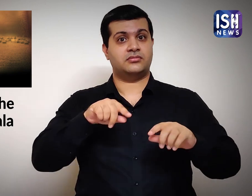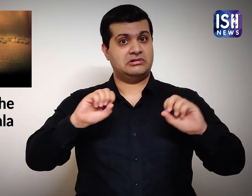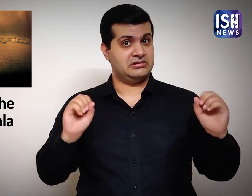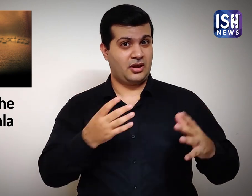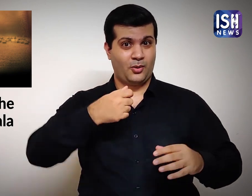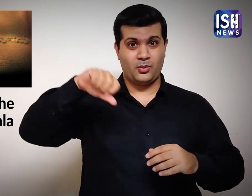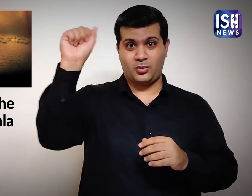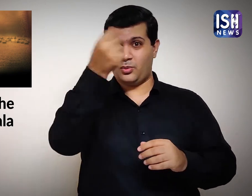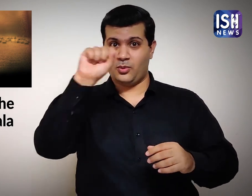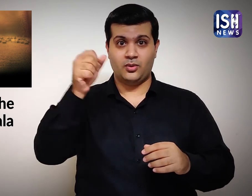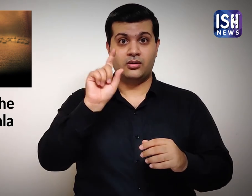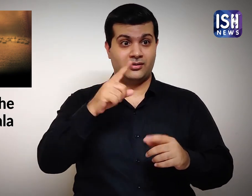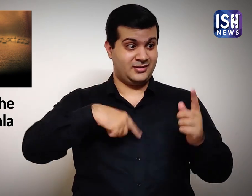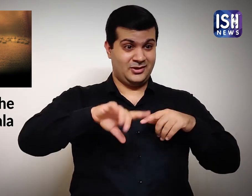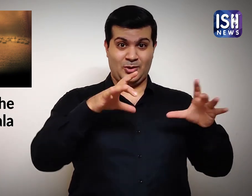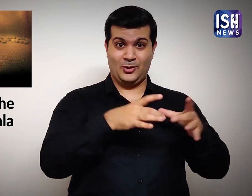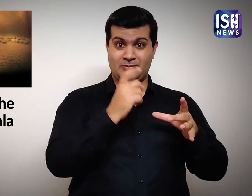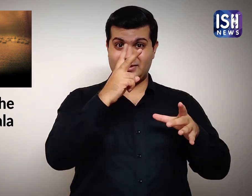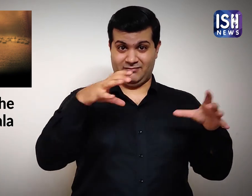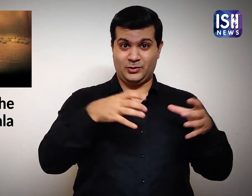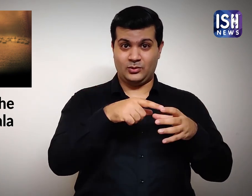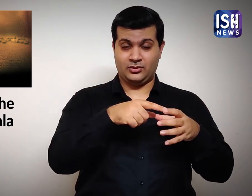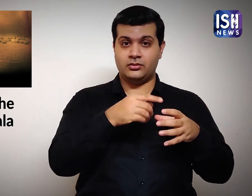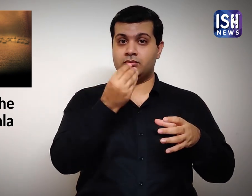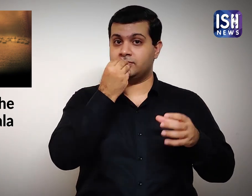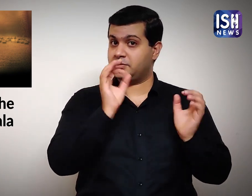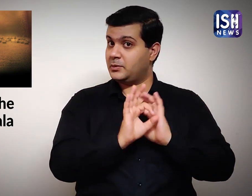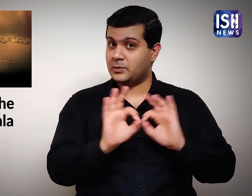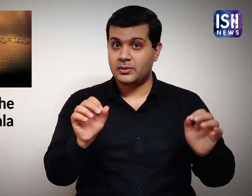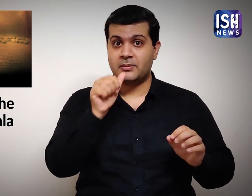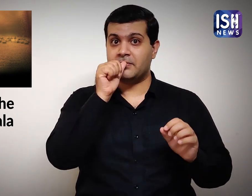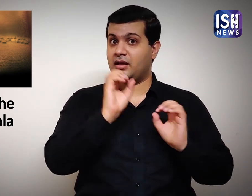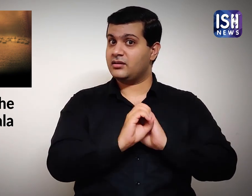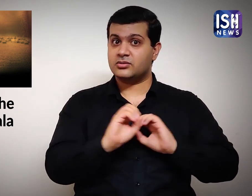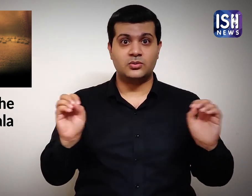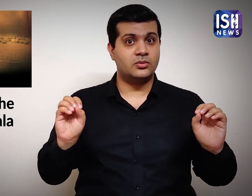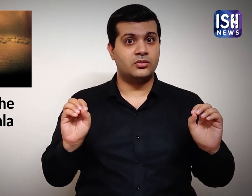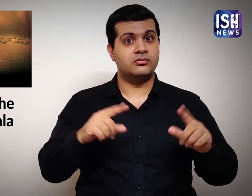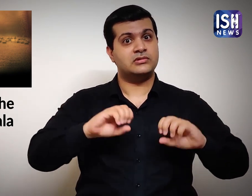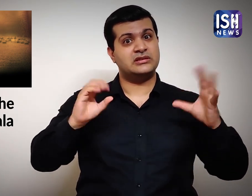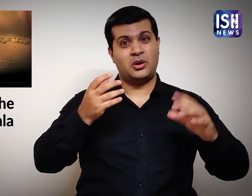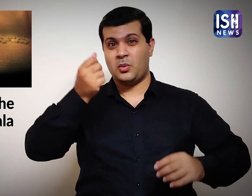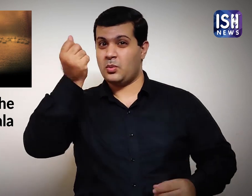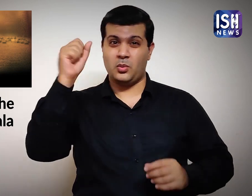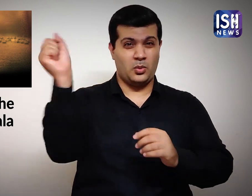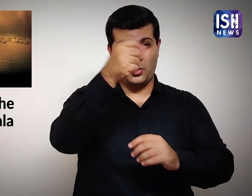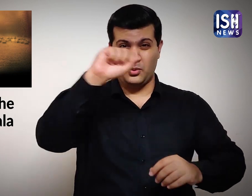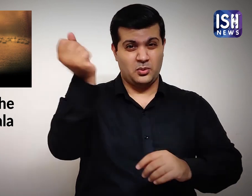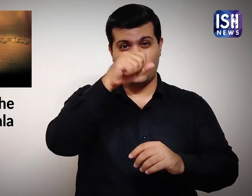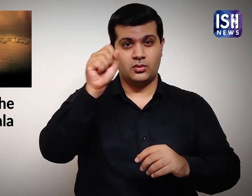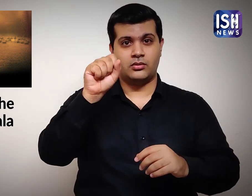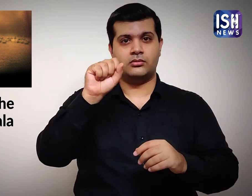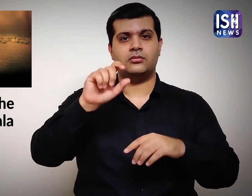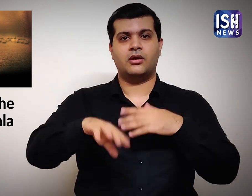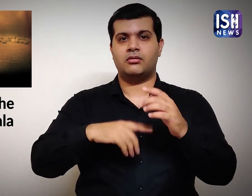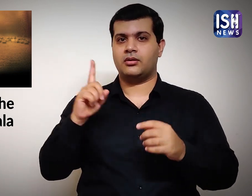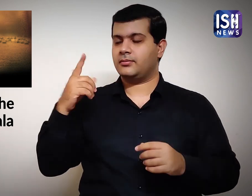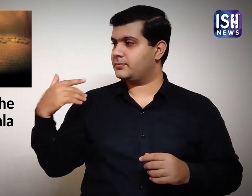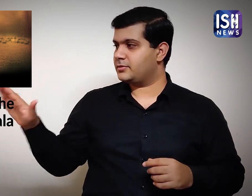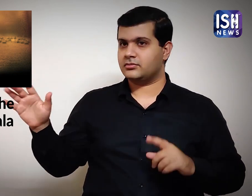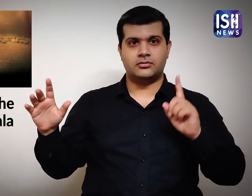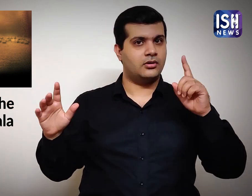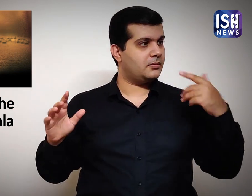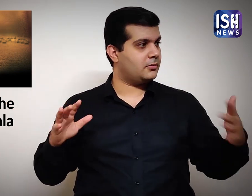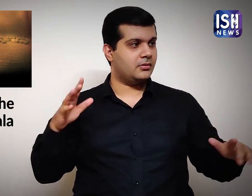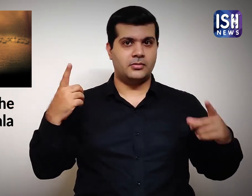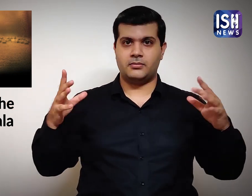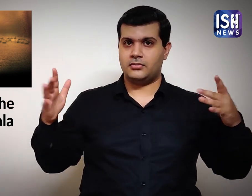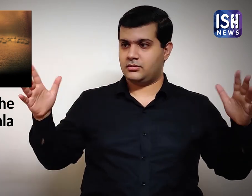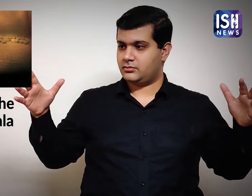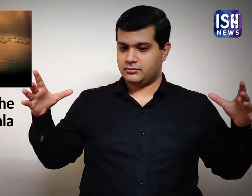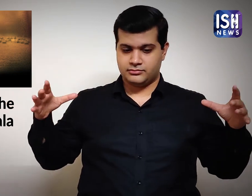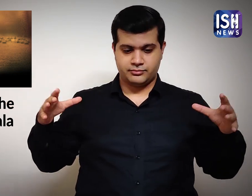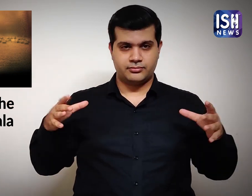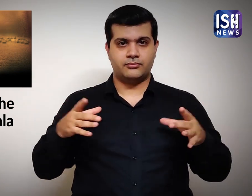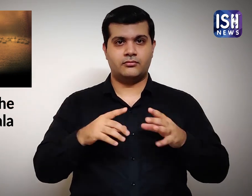They all fought bravely without food and water and were killed one by one.